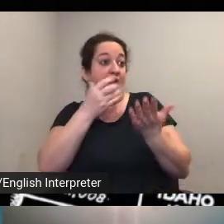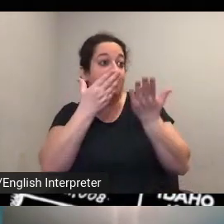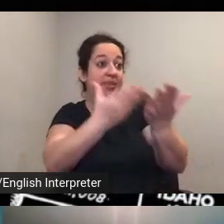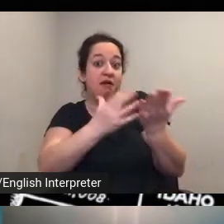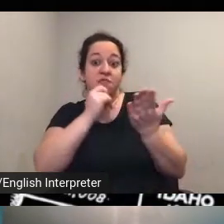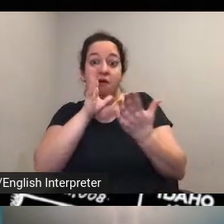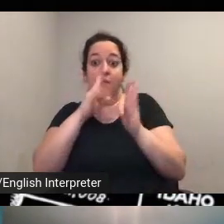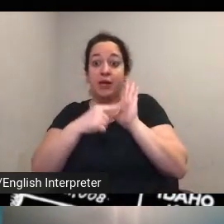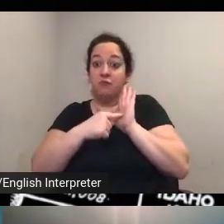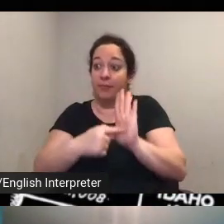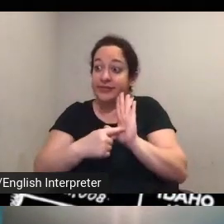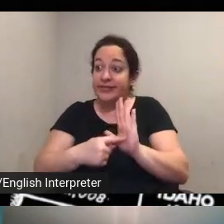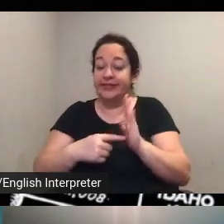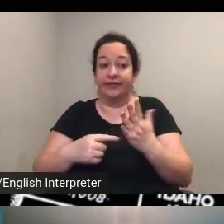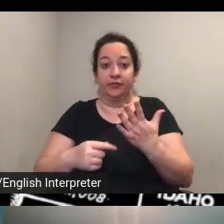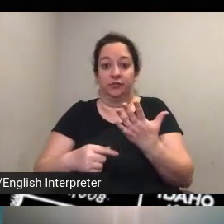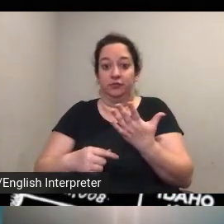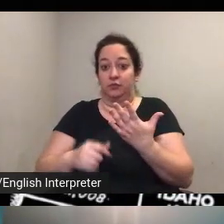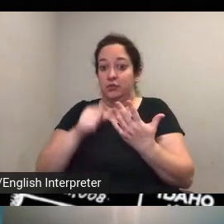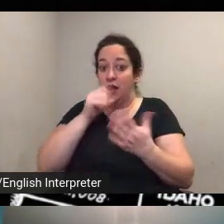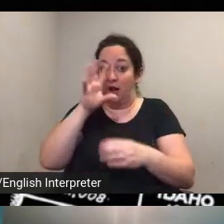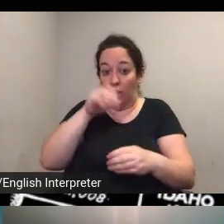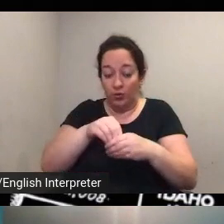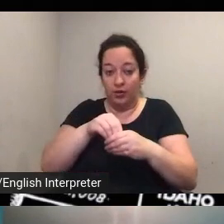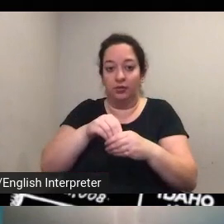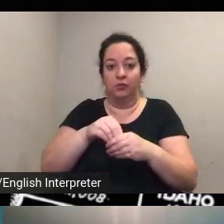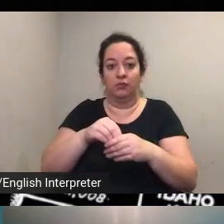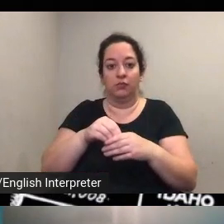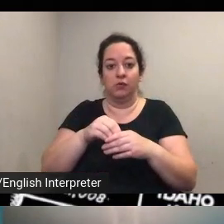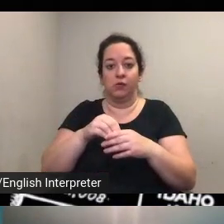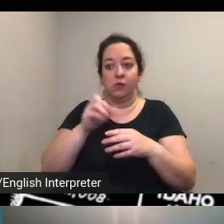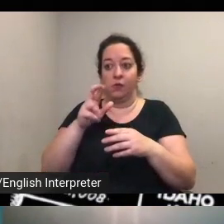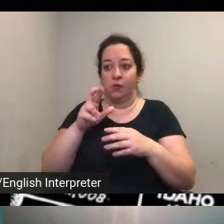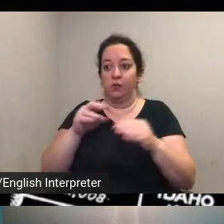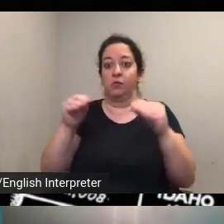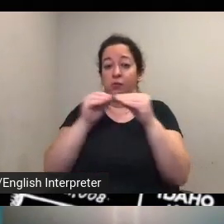represented there's in other words more correspondence there than we've managed